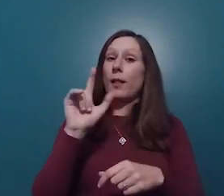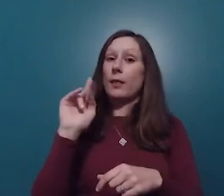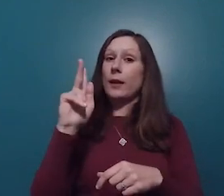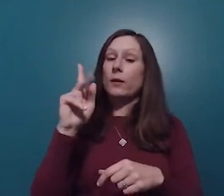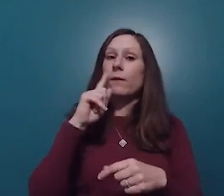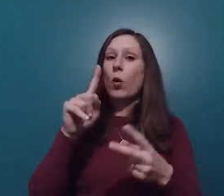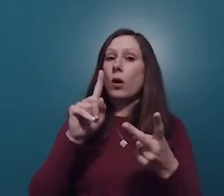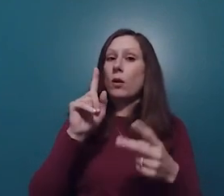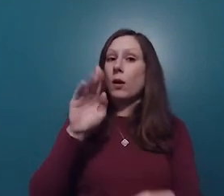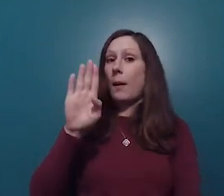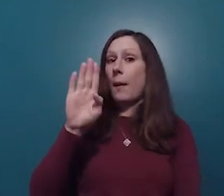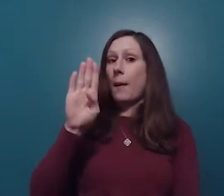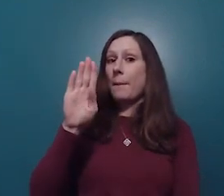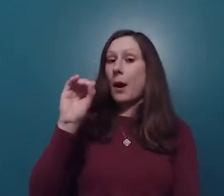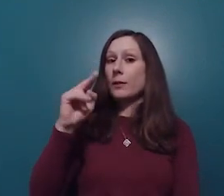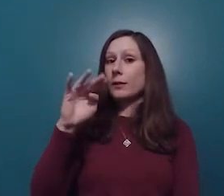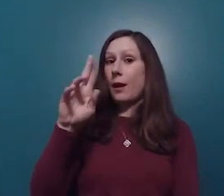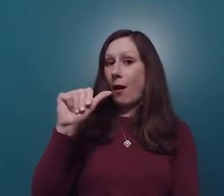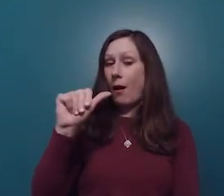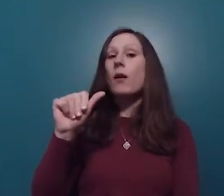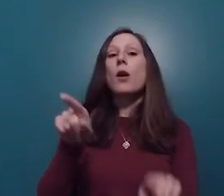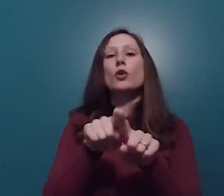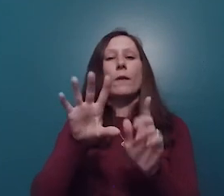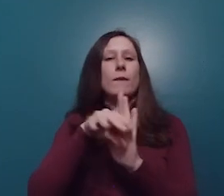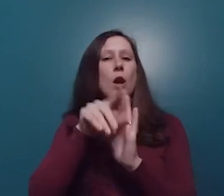I've included links here for the Bosnian guide as well as a